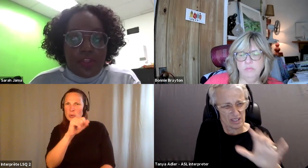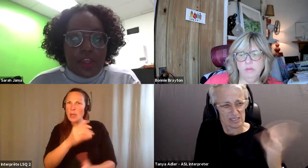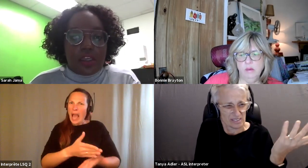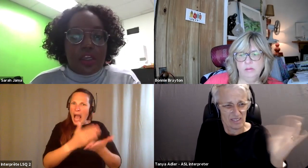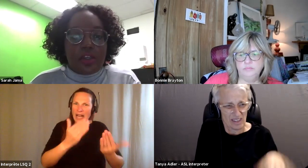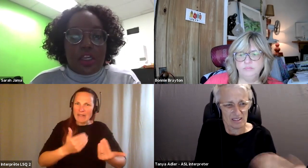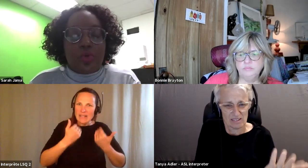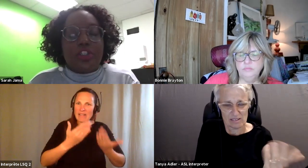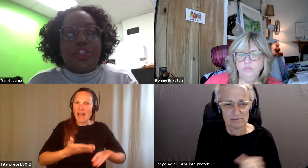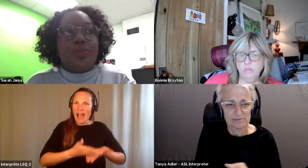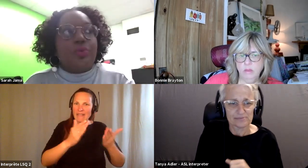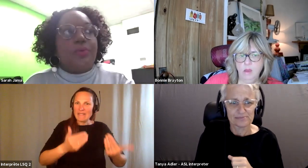Sarah Jama: I think, in order to.